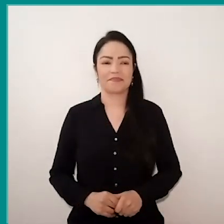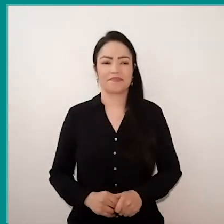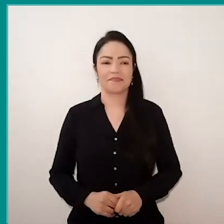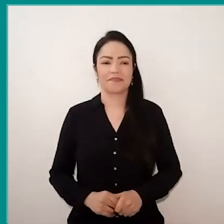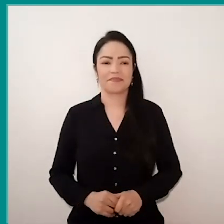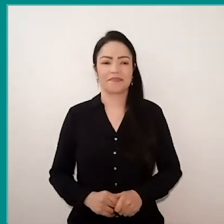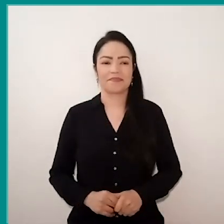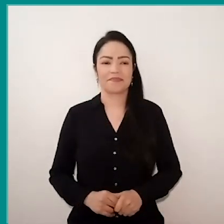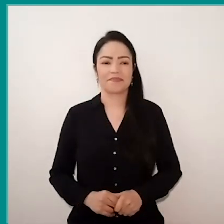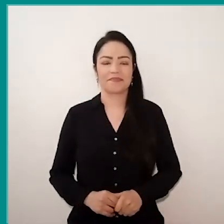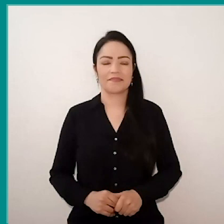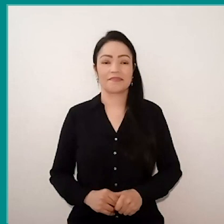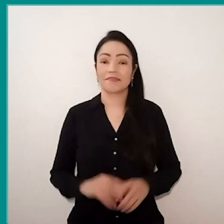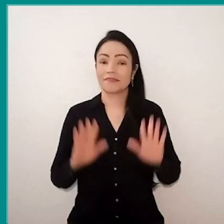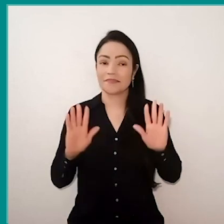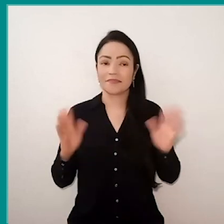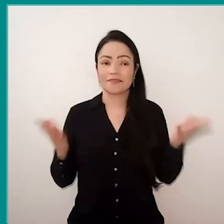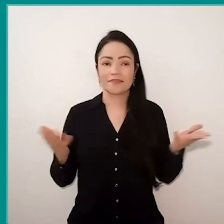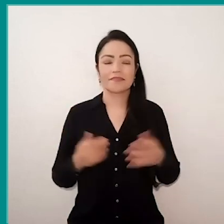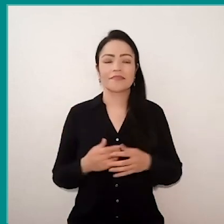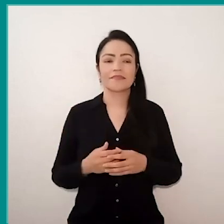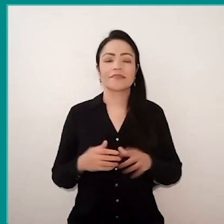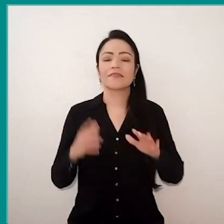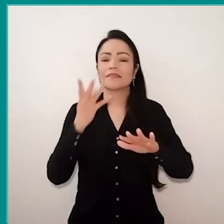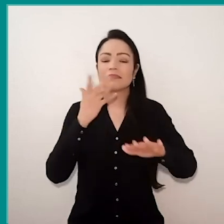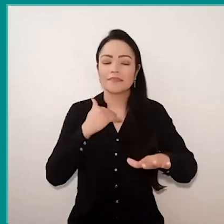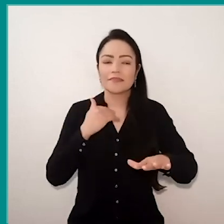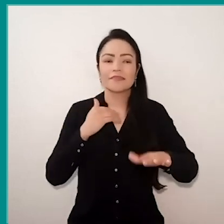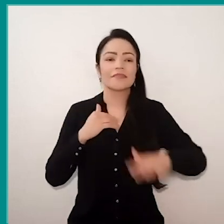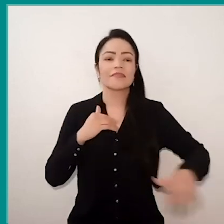Well, however, our children, the children we attending,